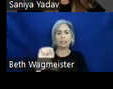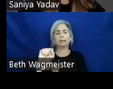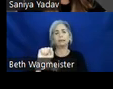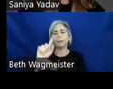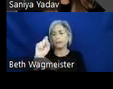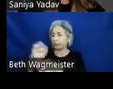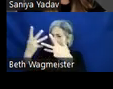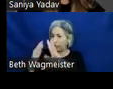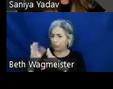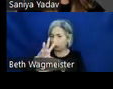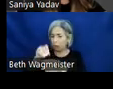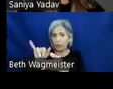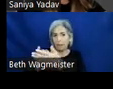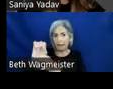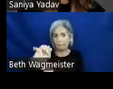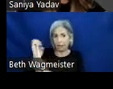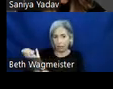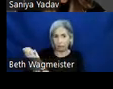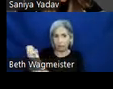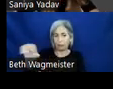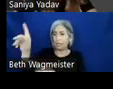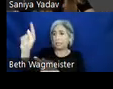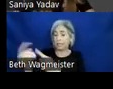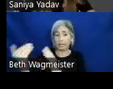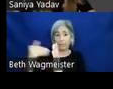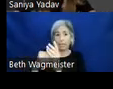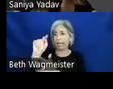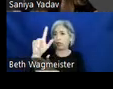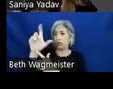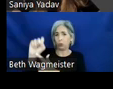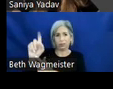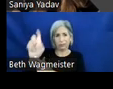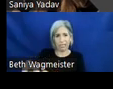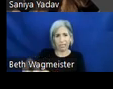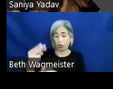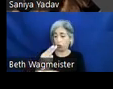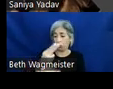within those environments. And T, tools they need or currently use to complete the task.